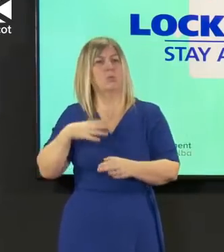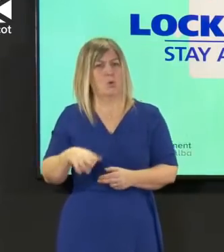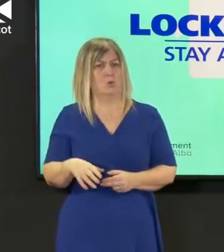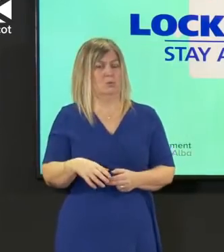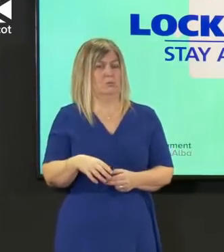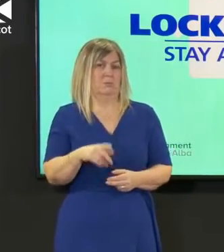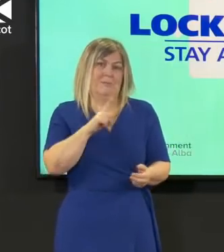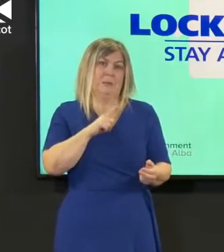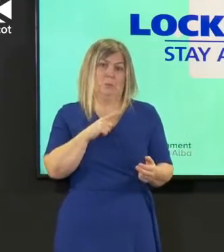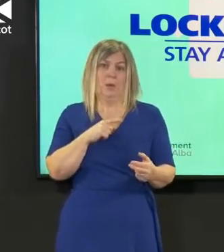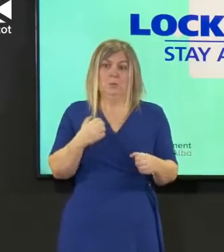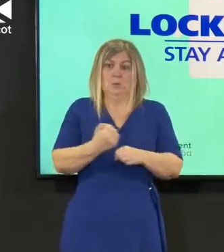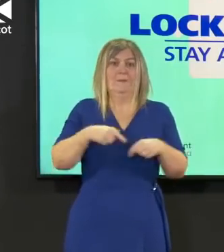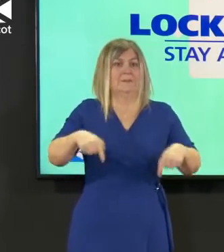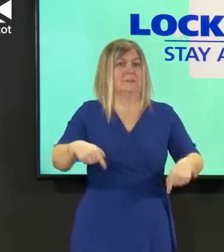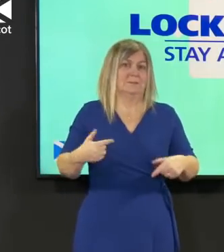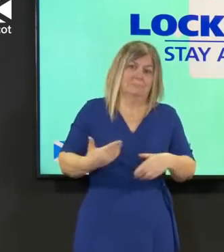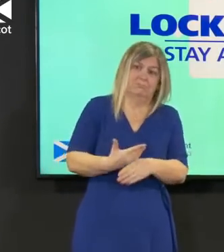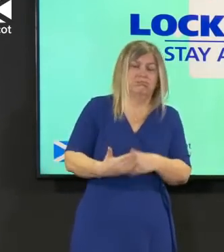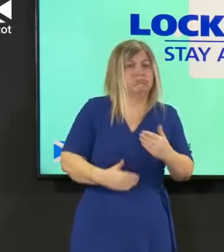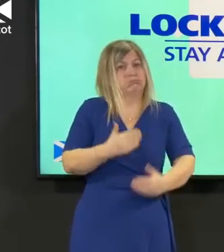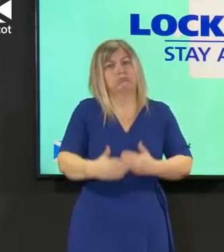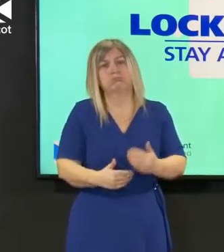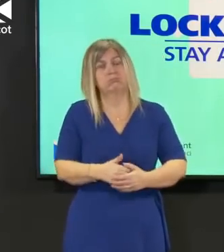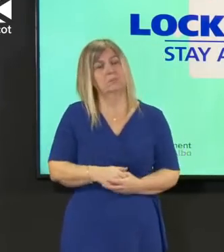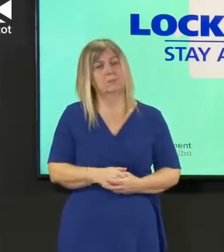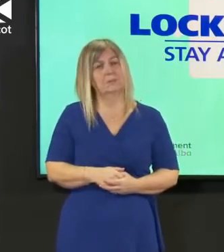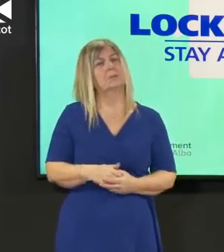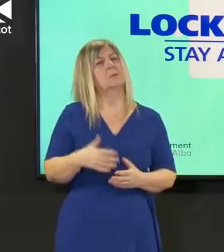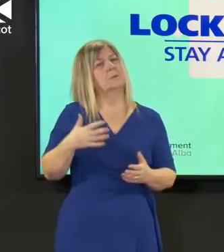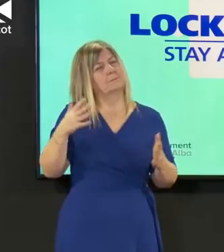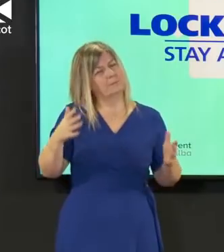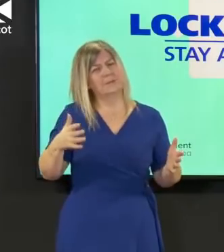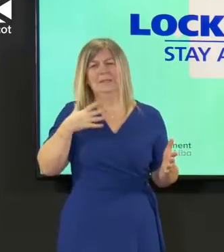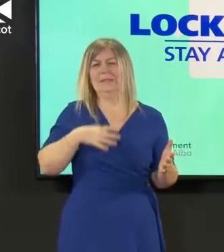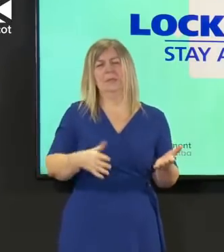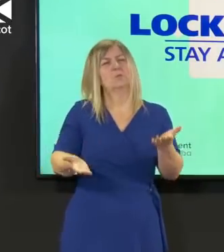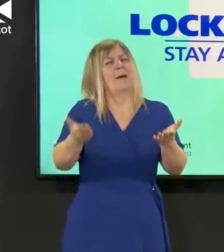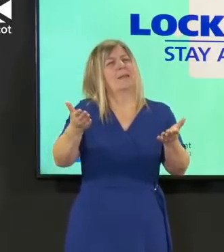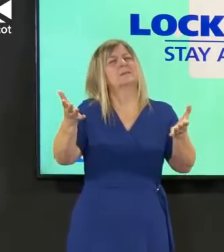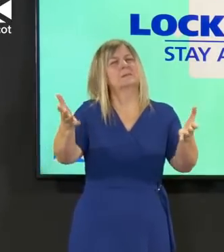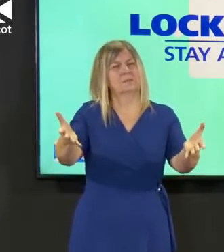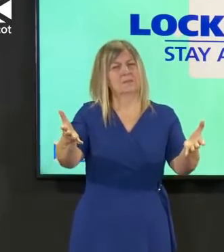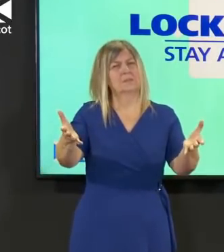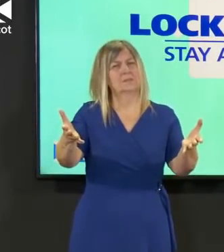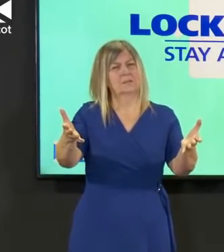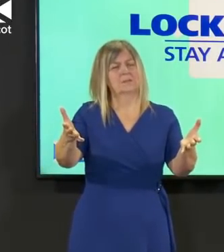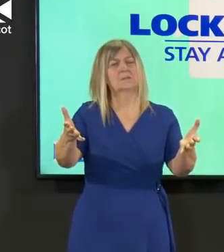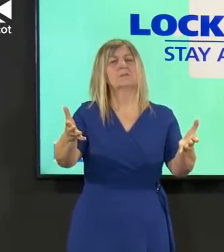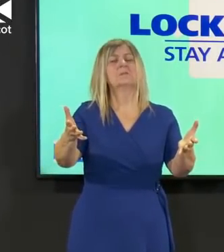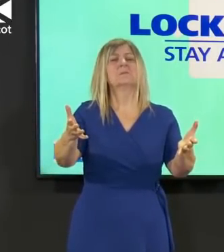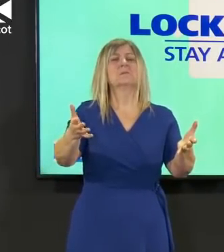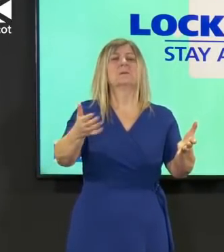um and so we need to balance all of that how do we maintain that reduction in hospital numbers